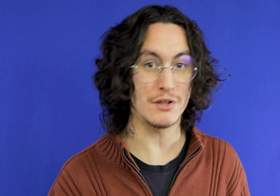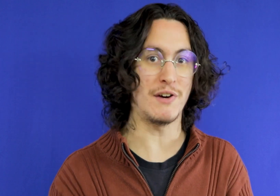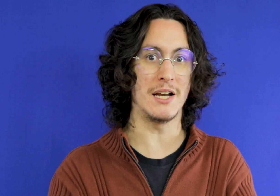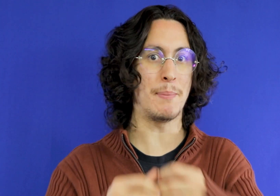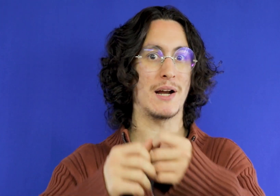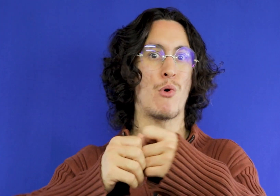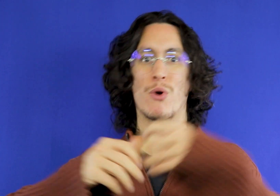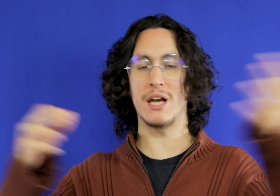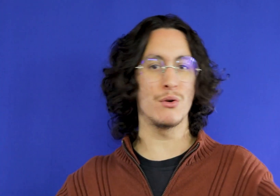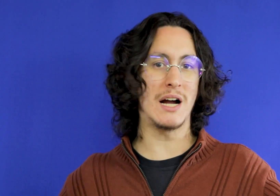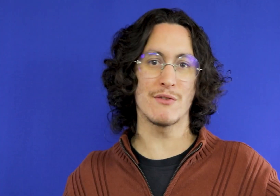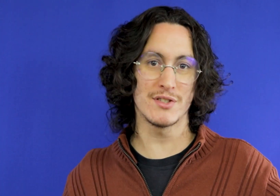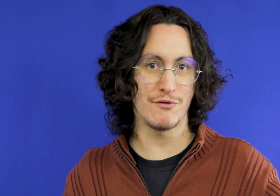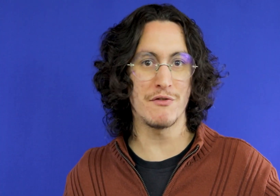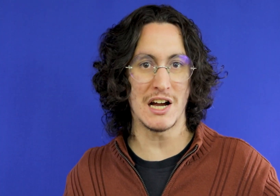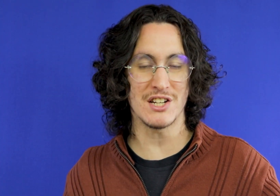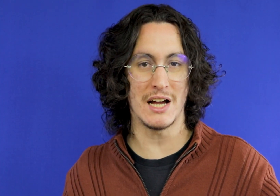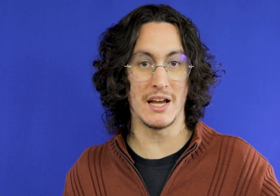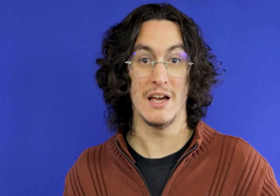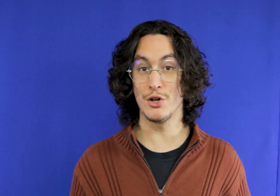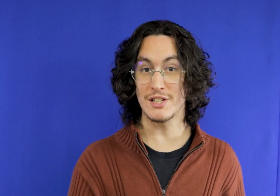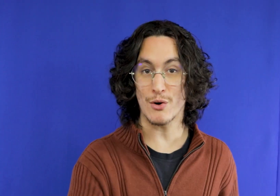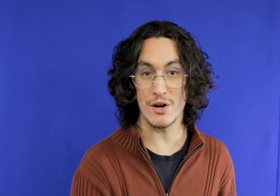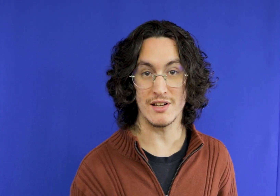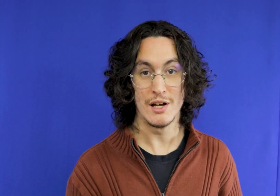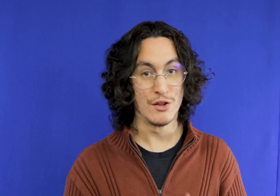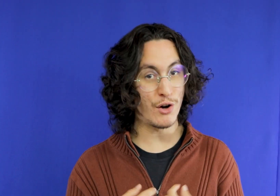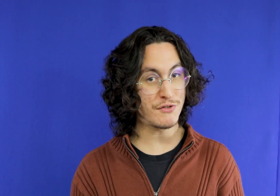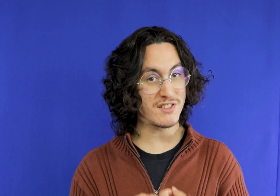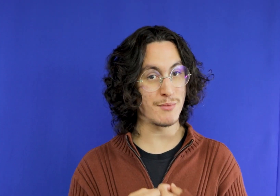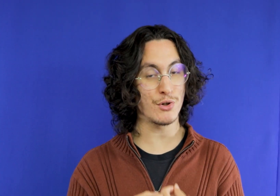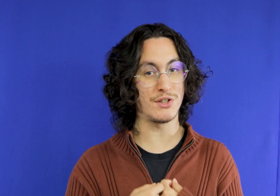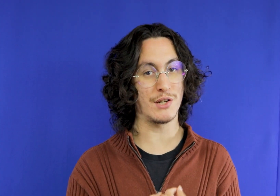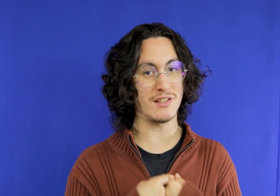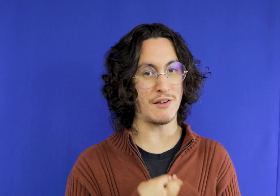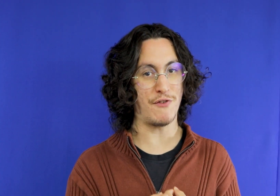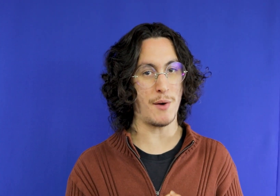these tips are valid for any place you are going to travel, right. And another thing, we make a script